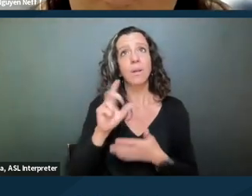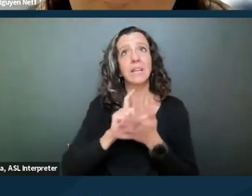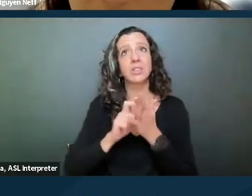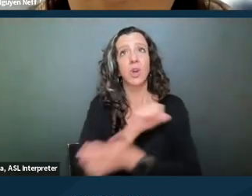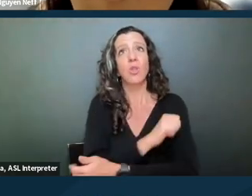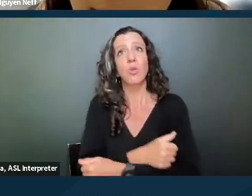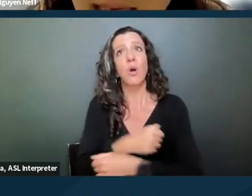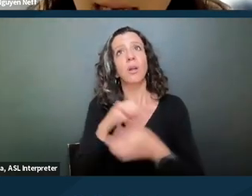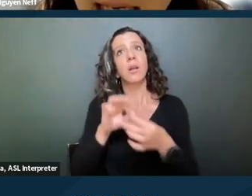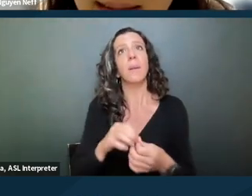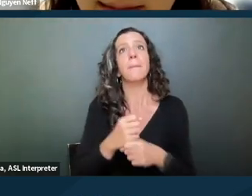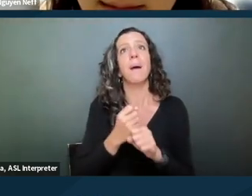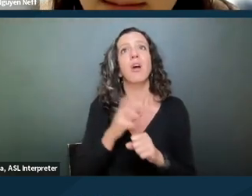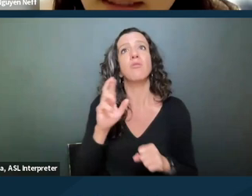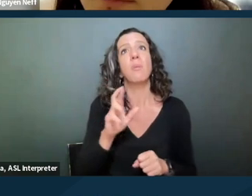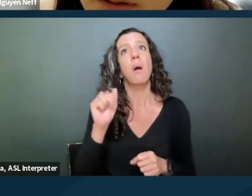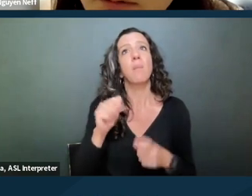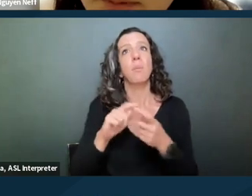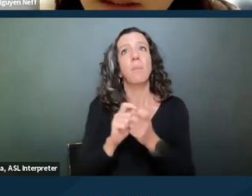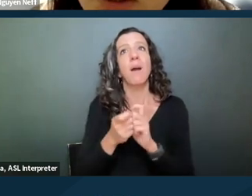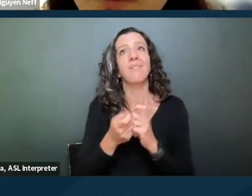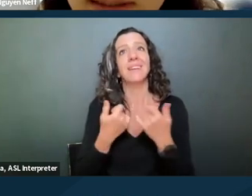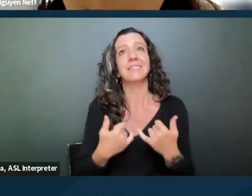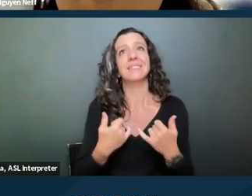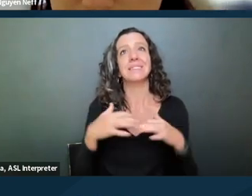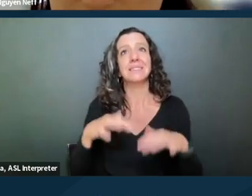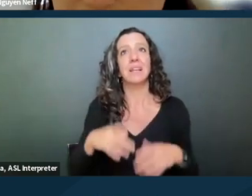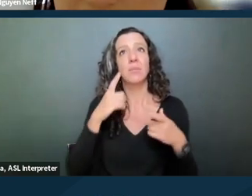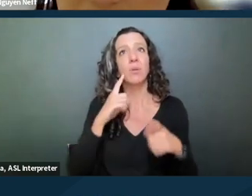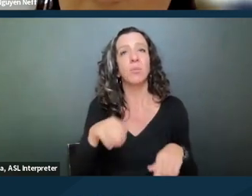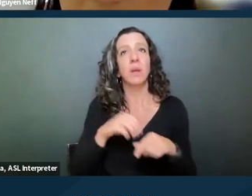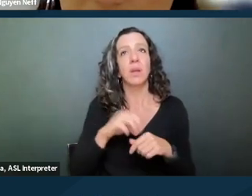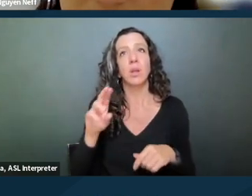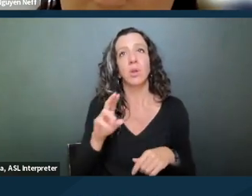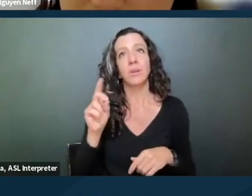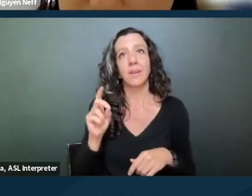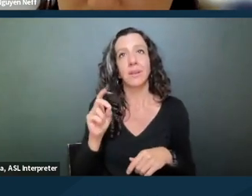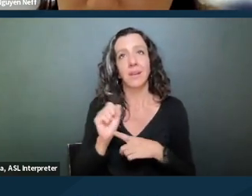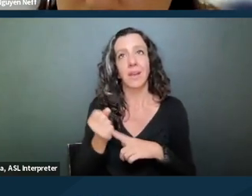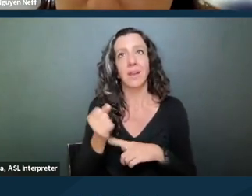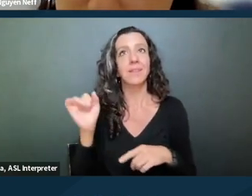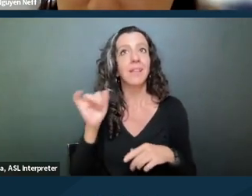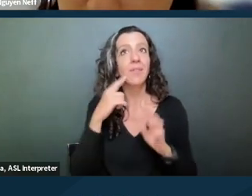to modify an existing settlement agreement in a UD case, for example, more time to move for a move out step